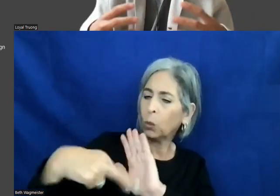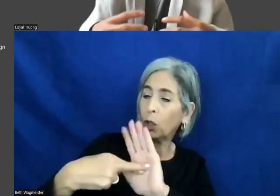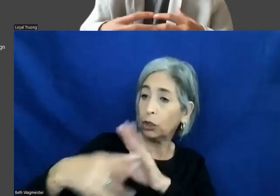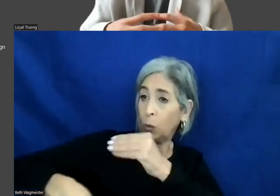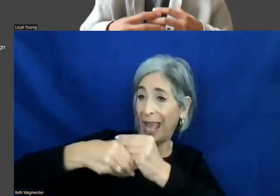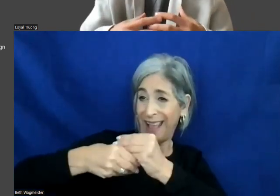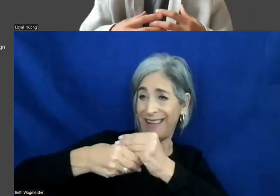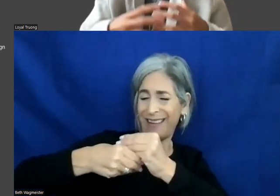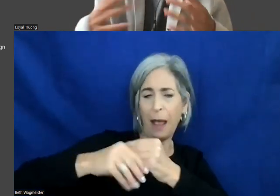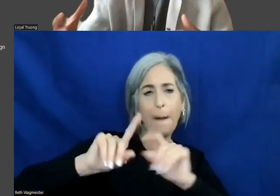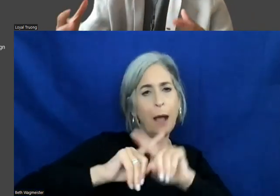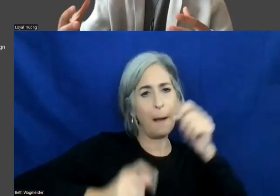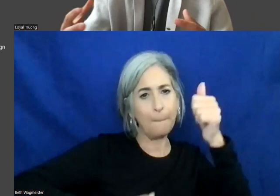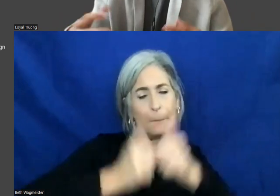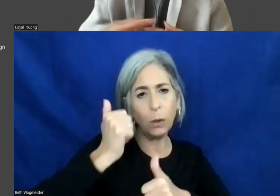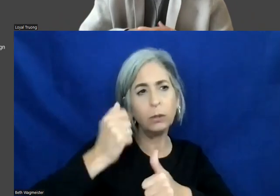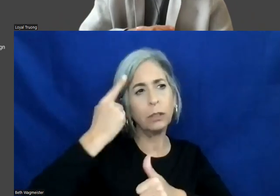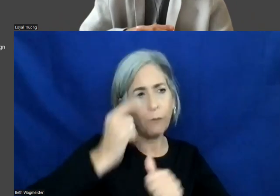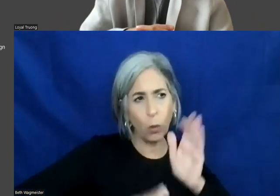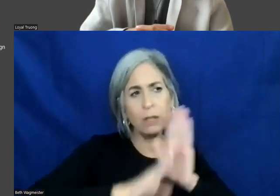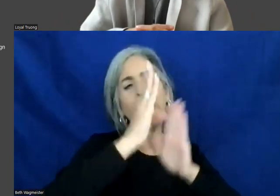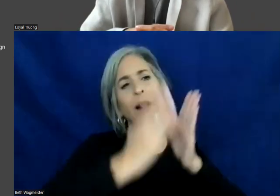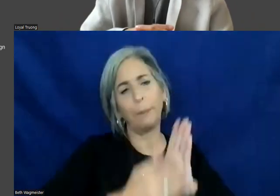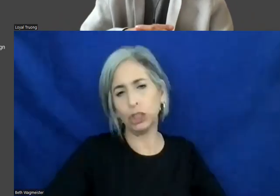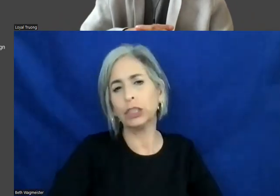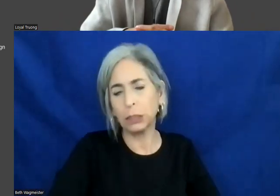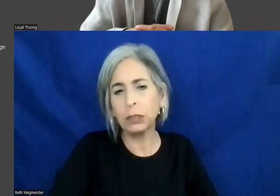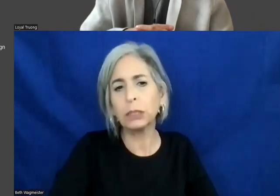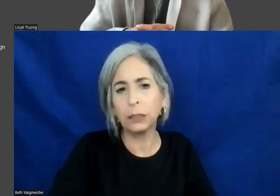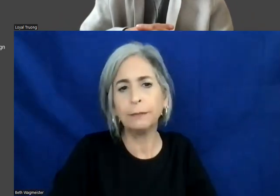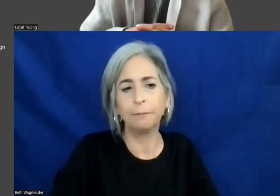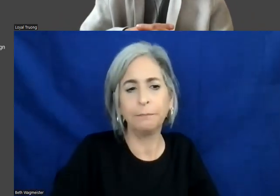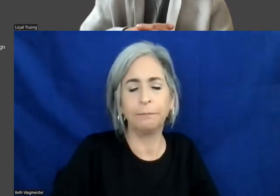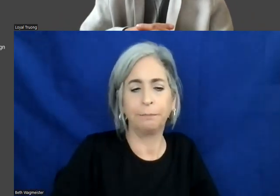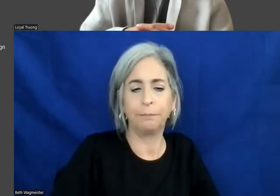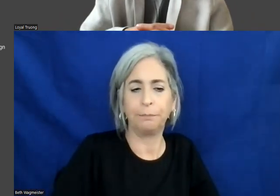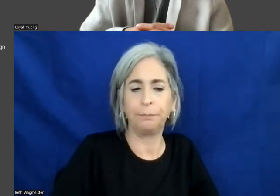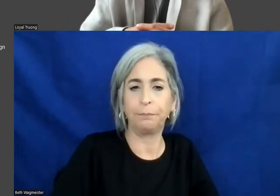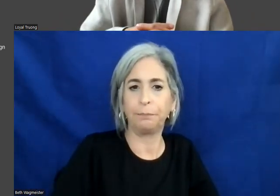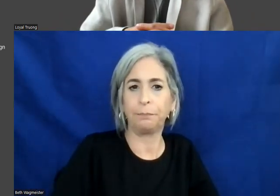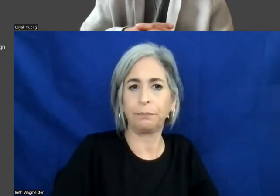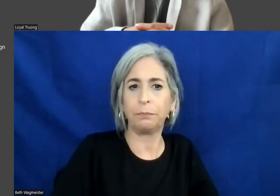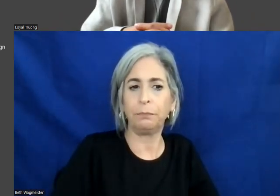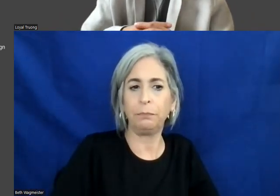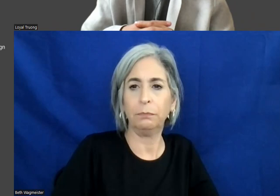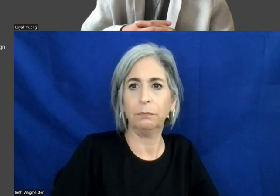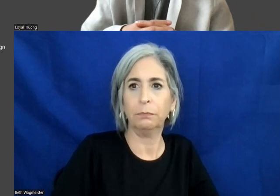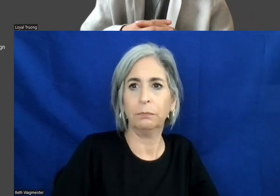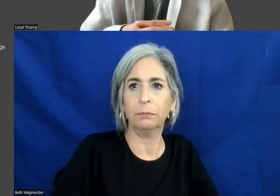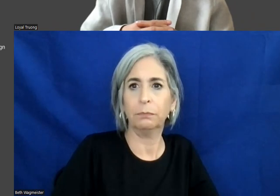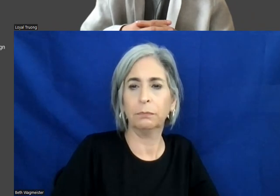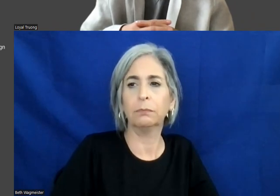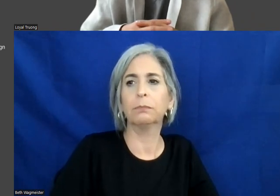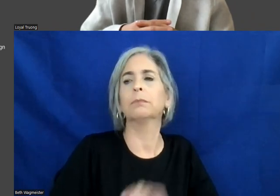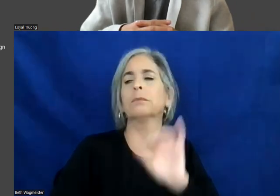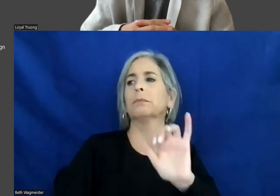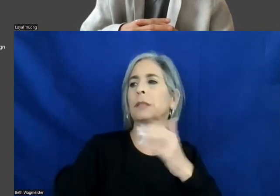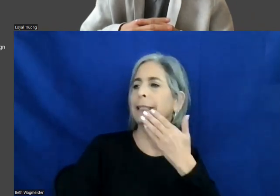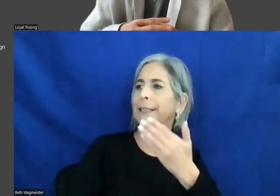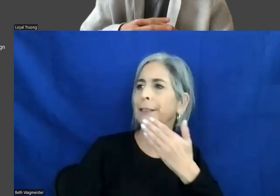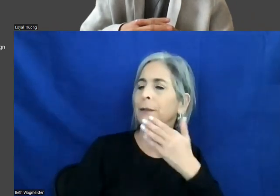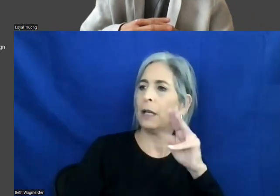Most of it, it is really towards the developers. >> MALCOLM MEISTRELL: Can